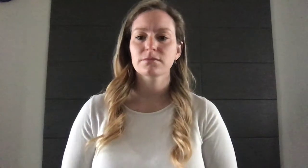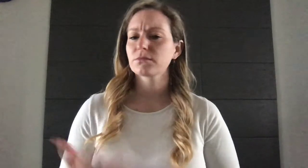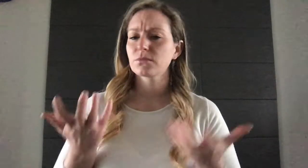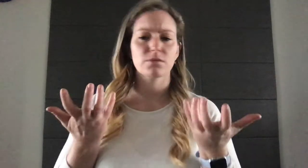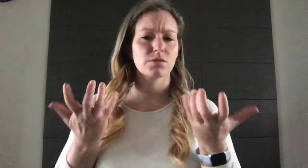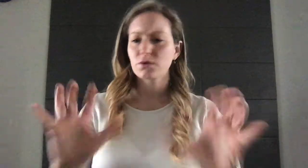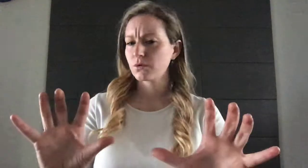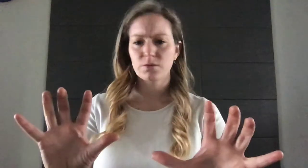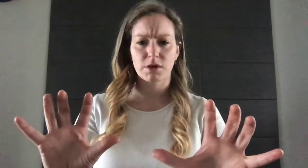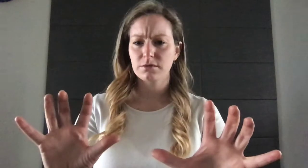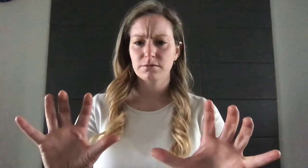DONT-WANT